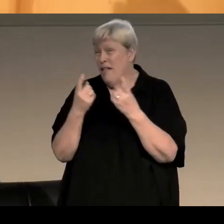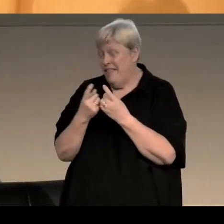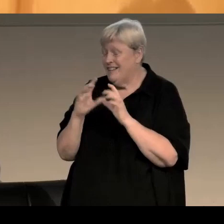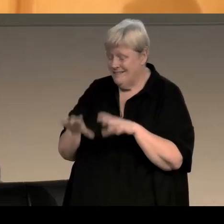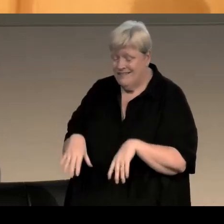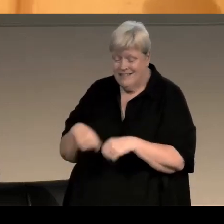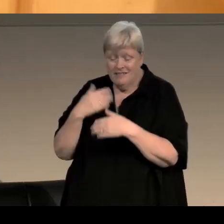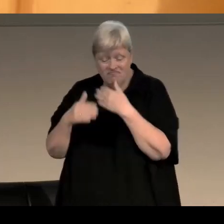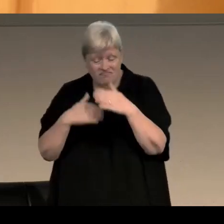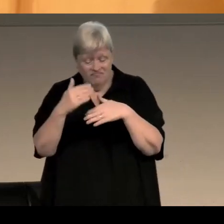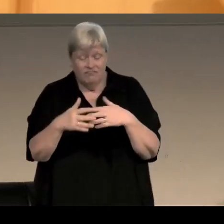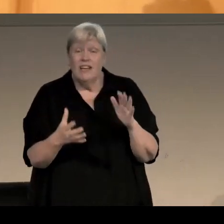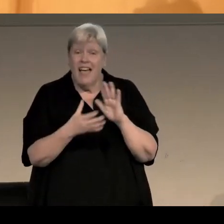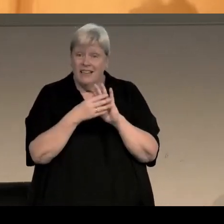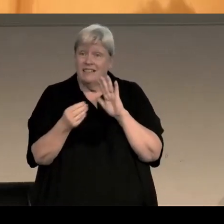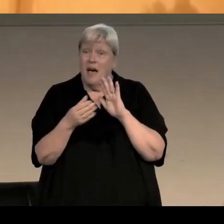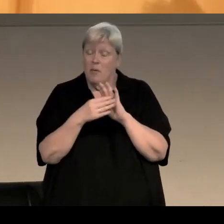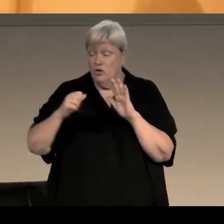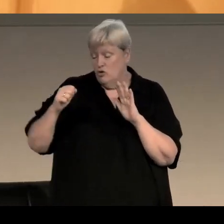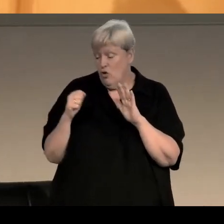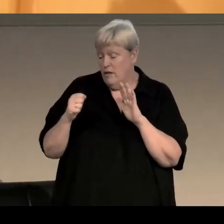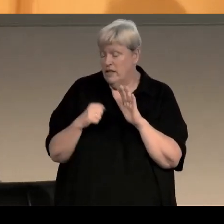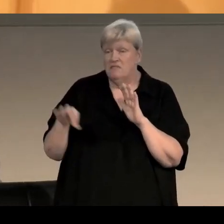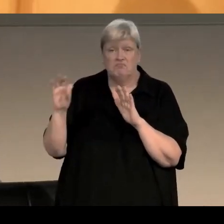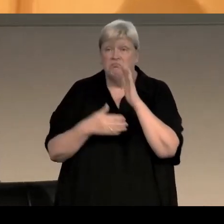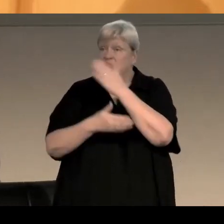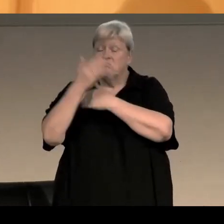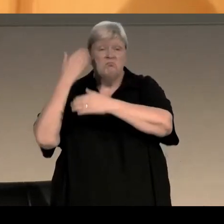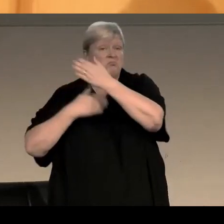For example, in Scotland we had no history of crime fiction,